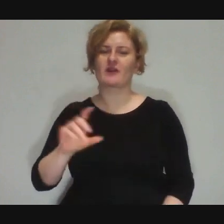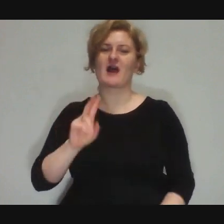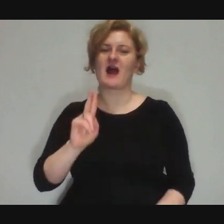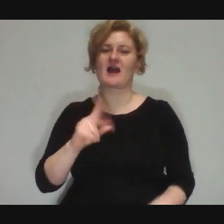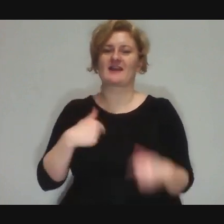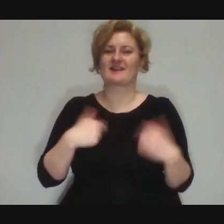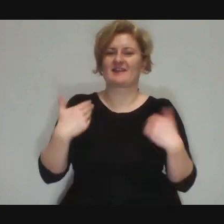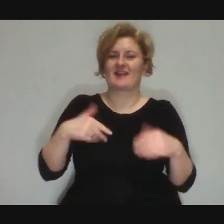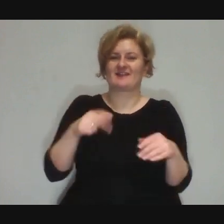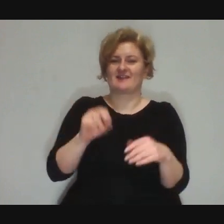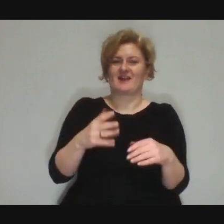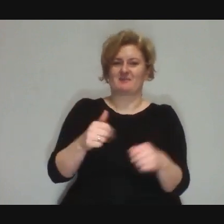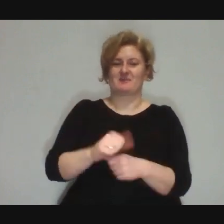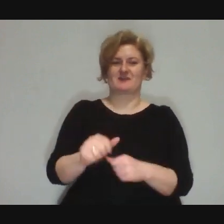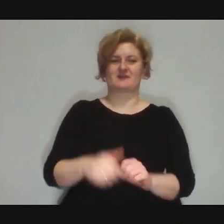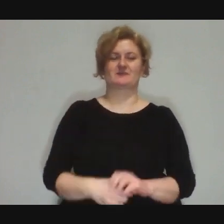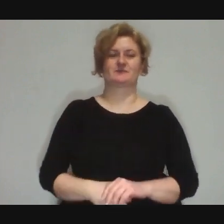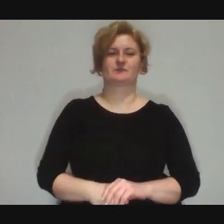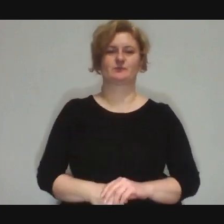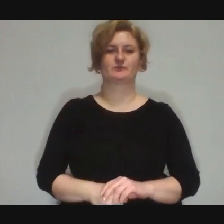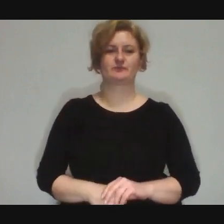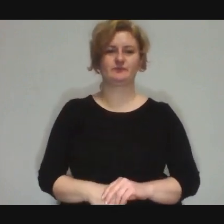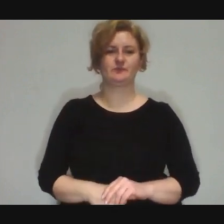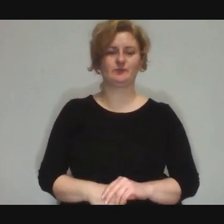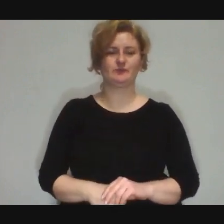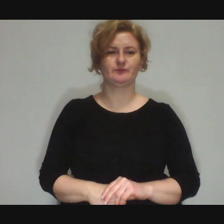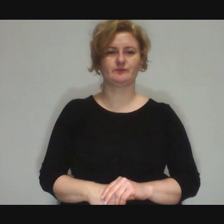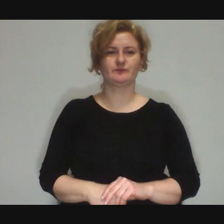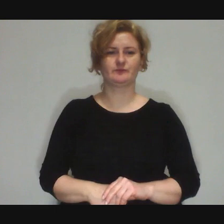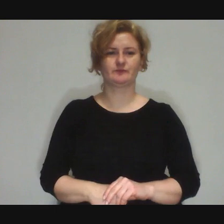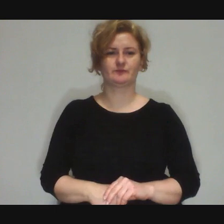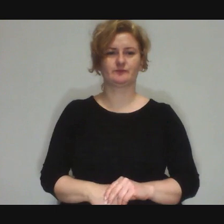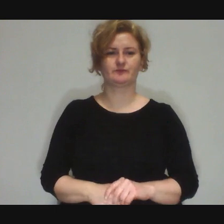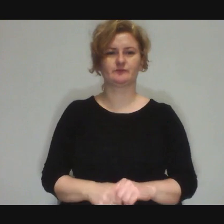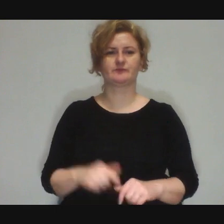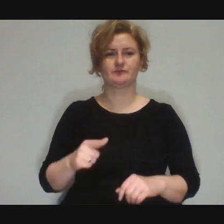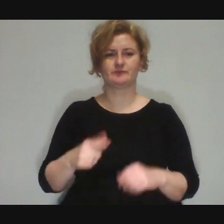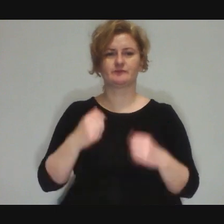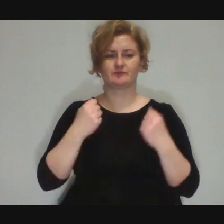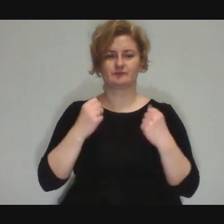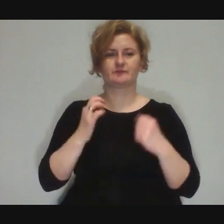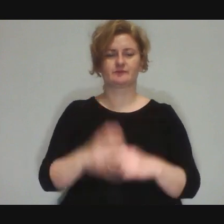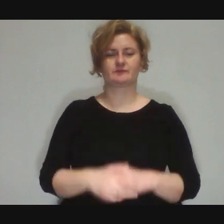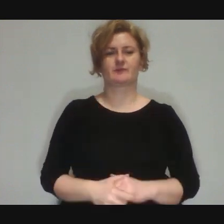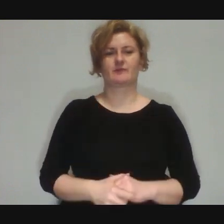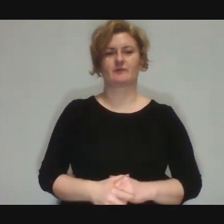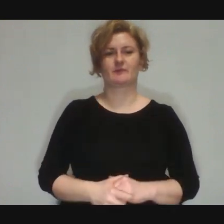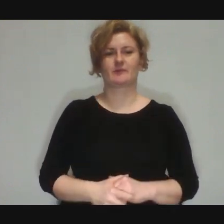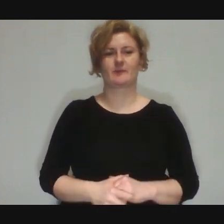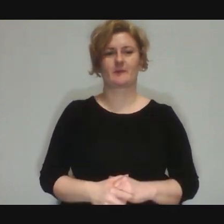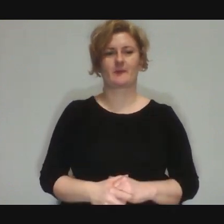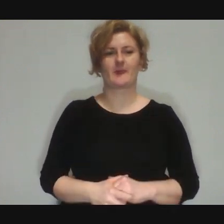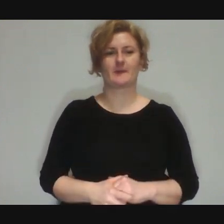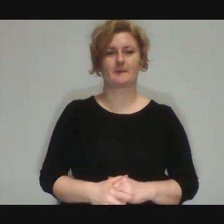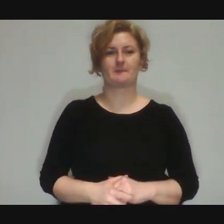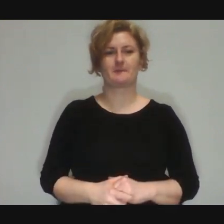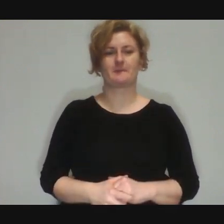Marek: Definitely... That's absolutely... Although it's also possible to get out of such situations...